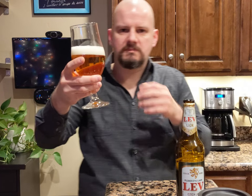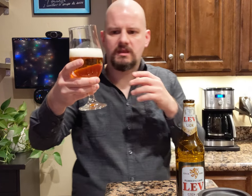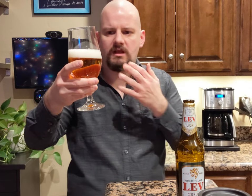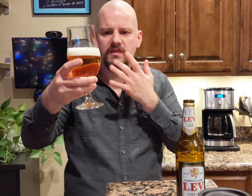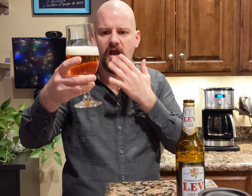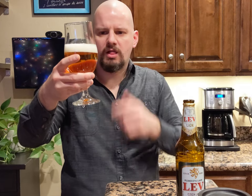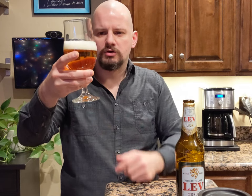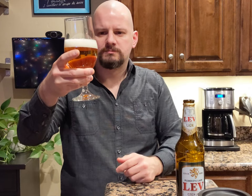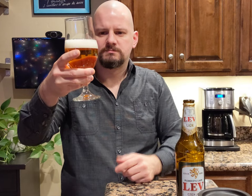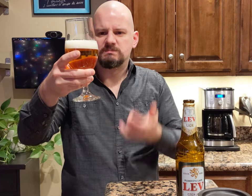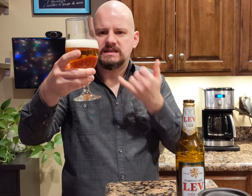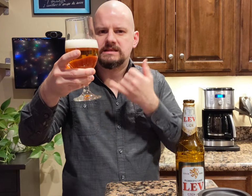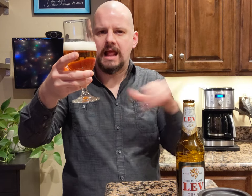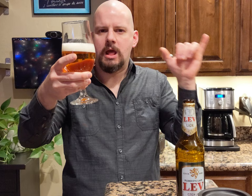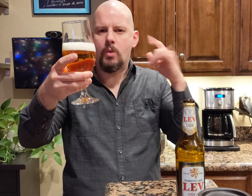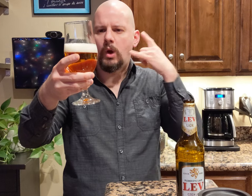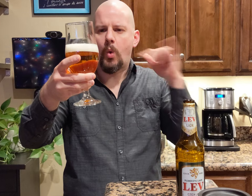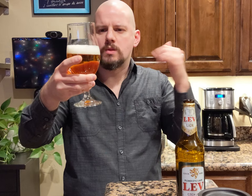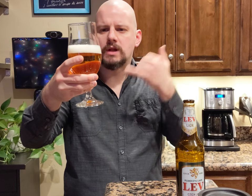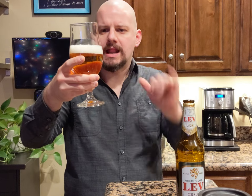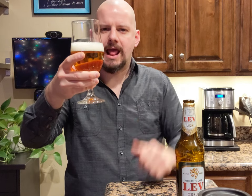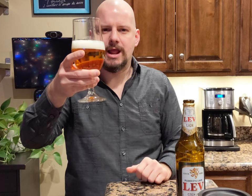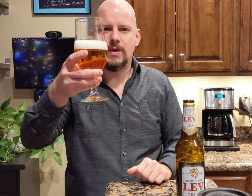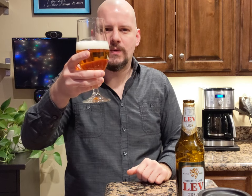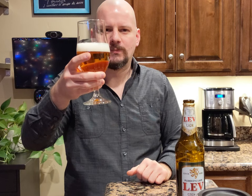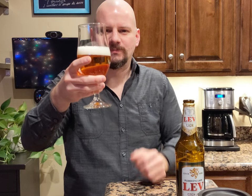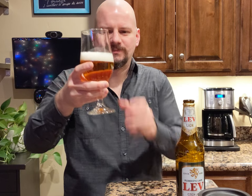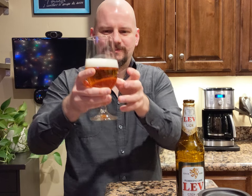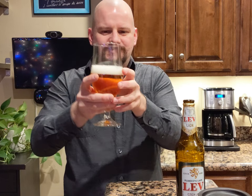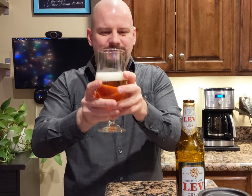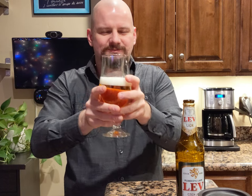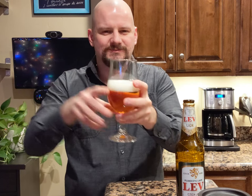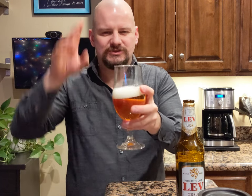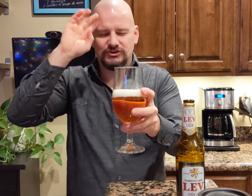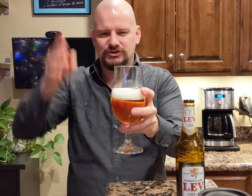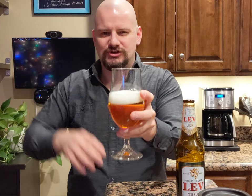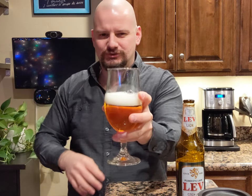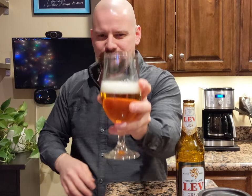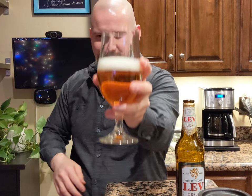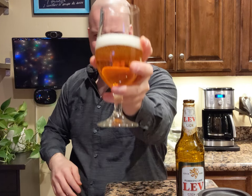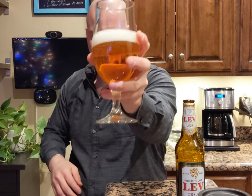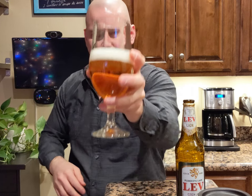The colour is golden yellow. Cheers!